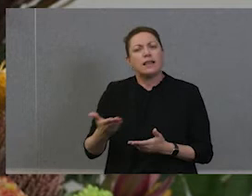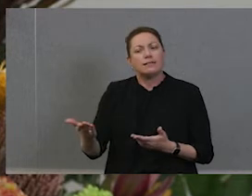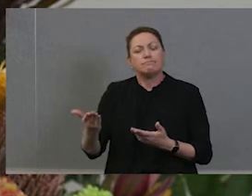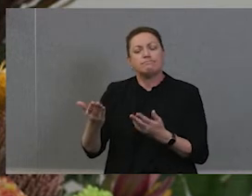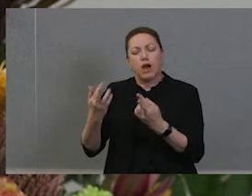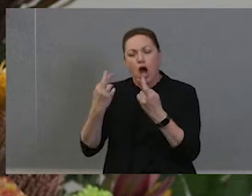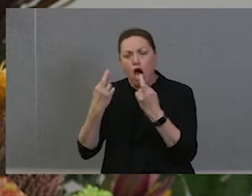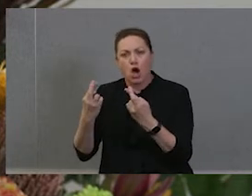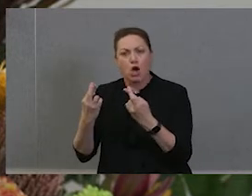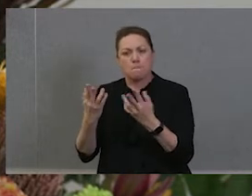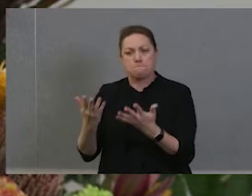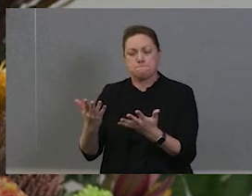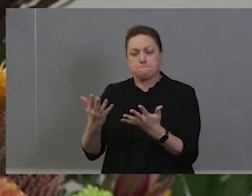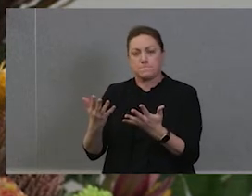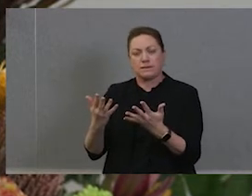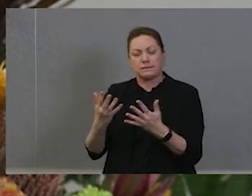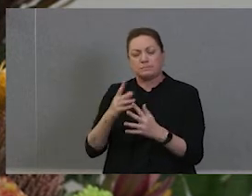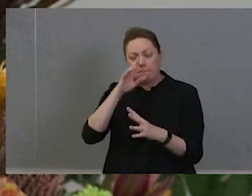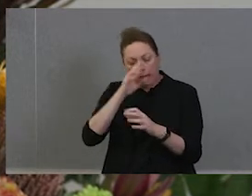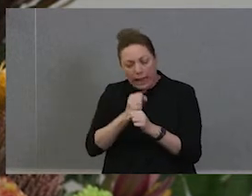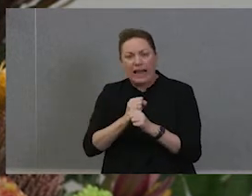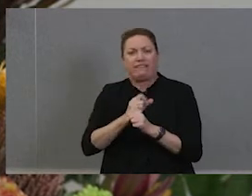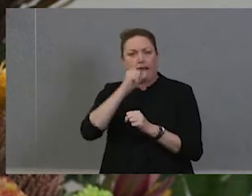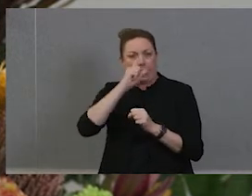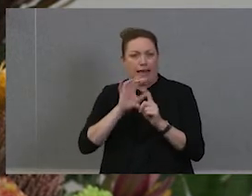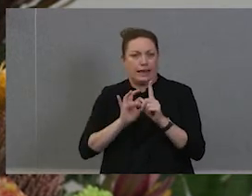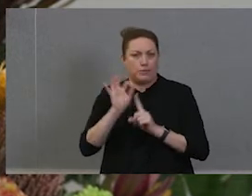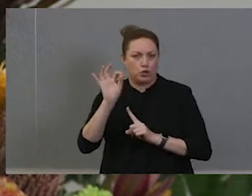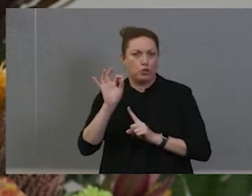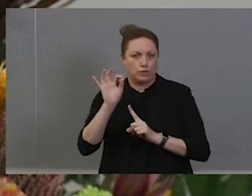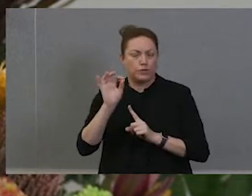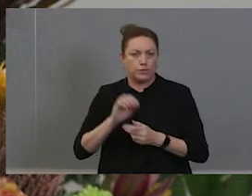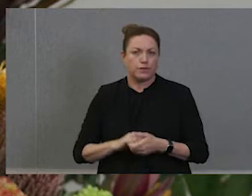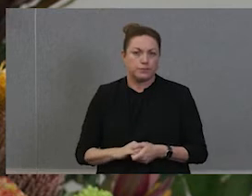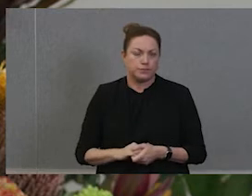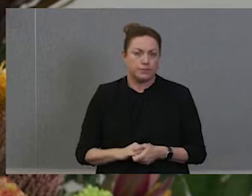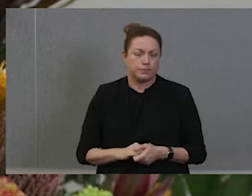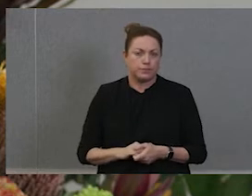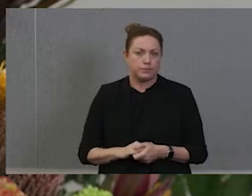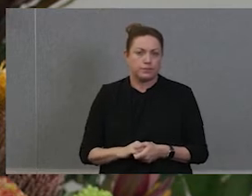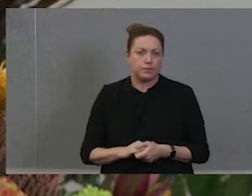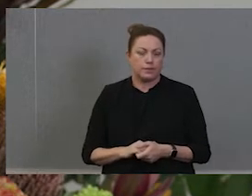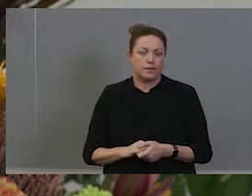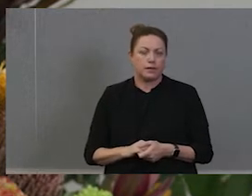that things can get better. And that that part of what they're doing by giving a